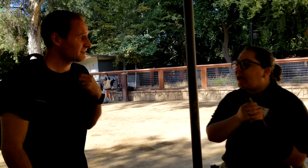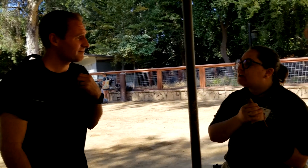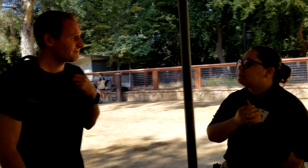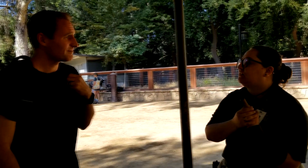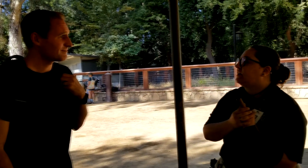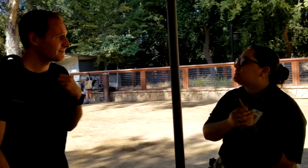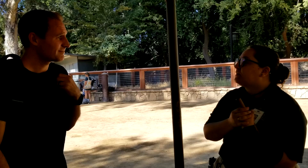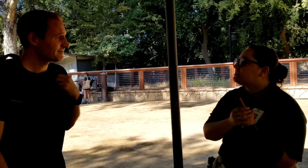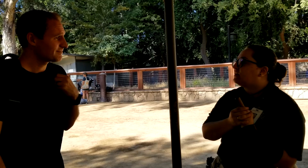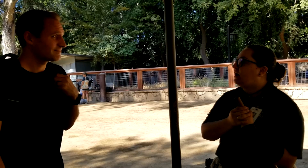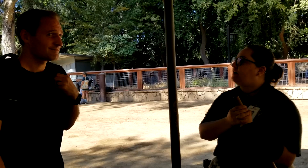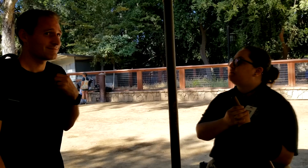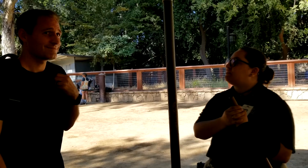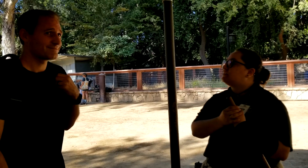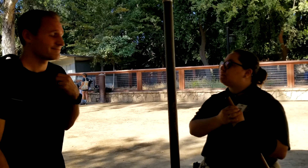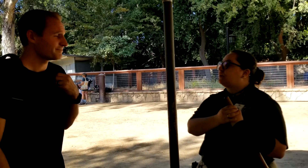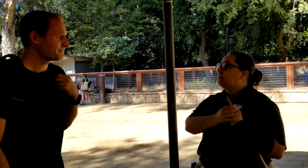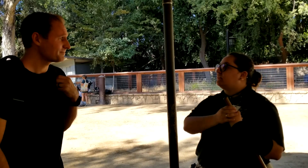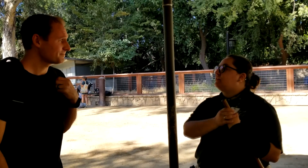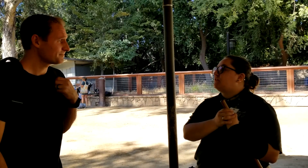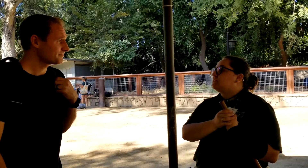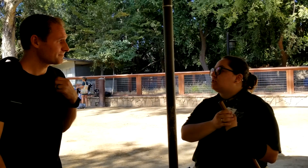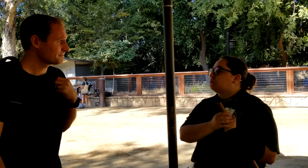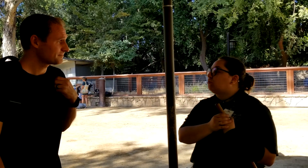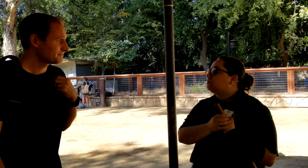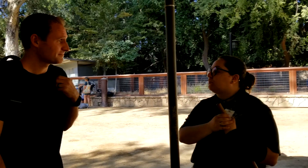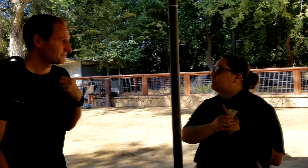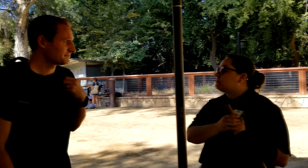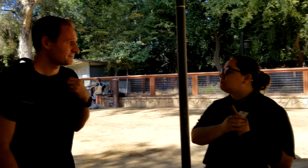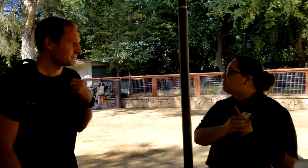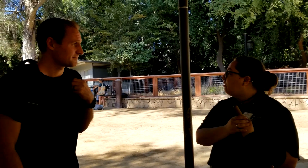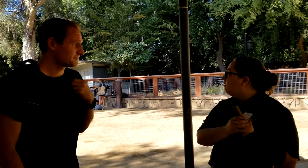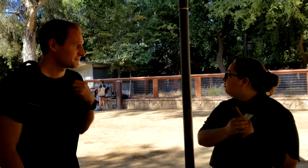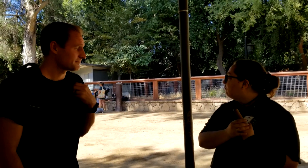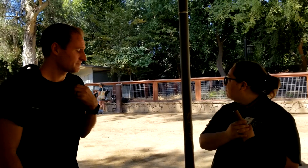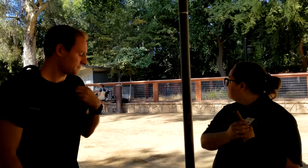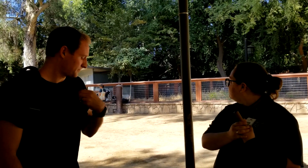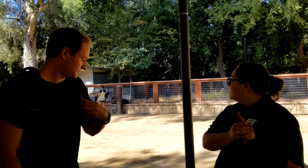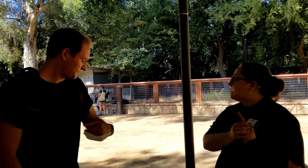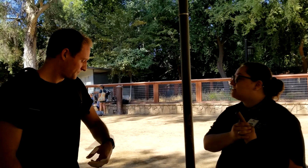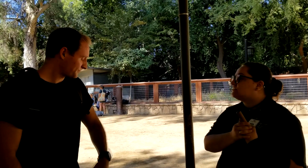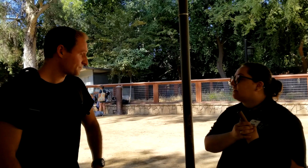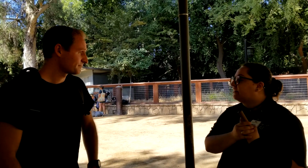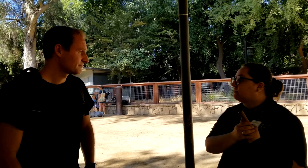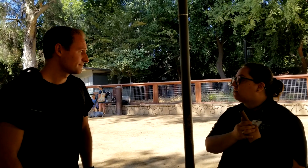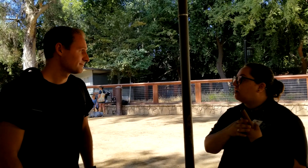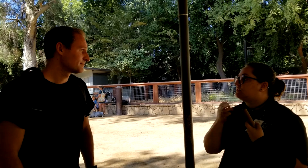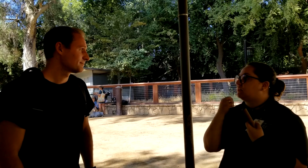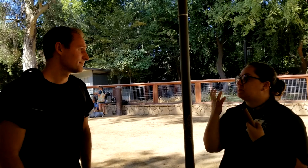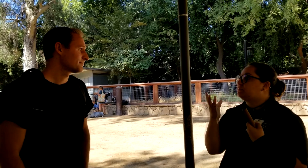Occasionally, especially since we live in such a world where its so necessary to constantly